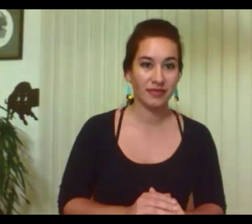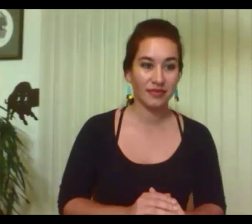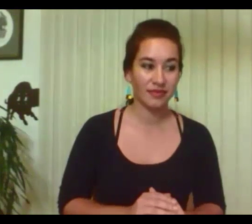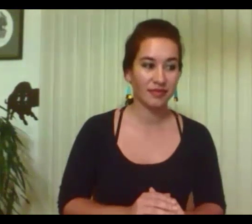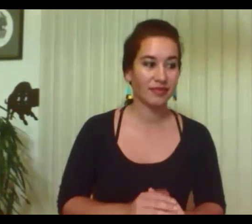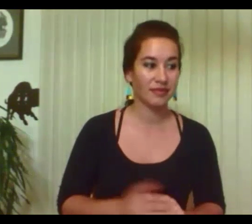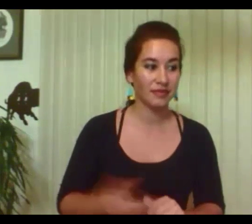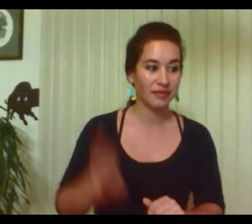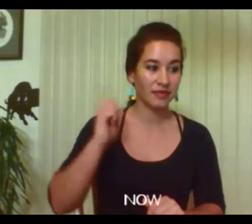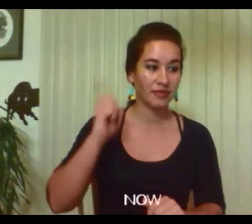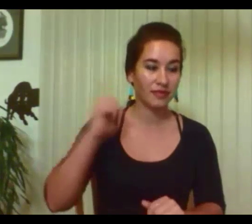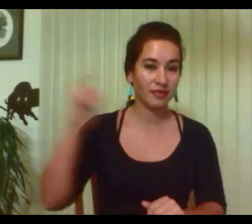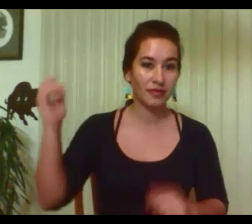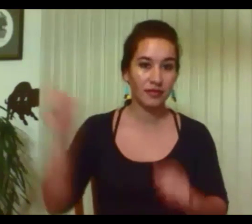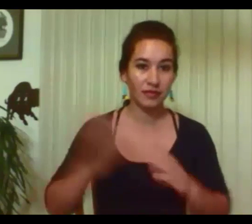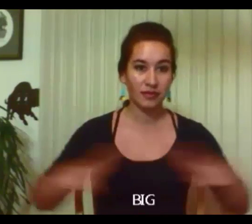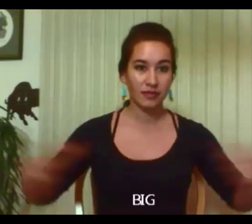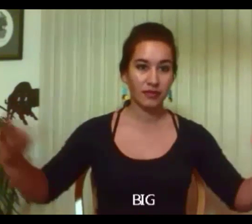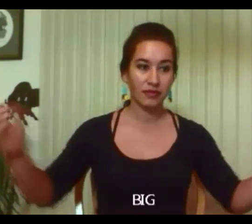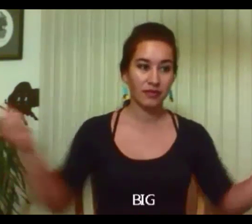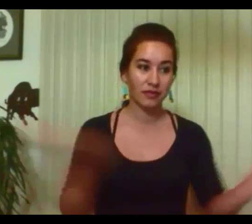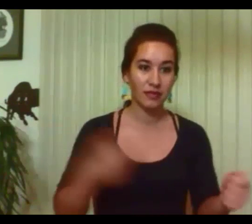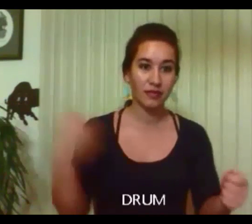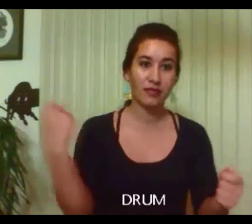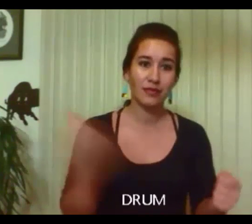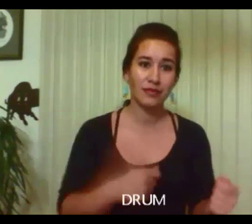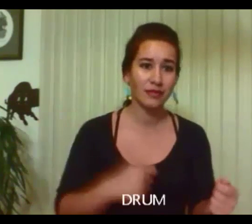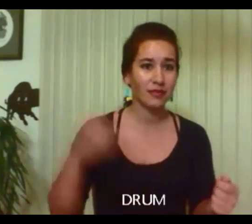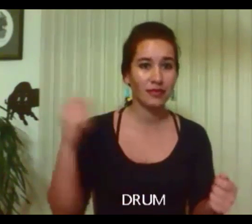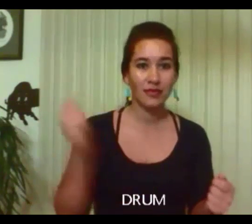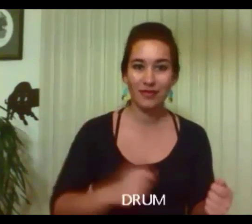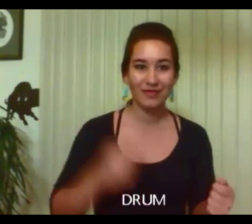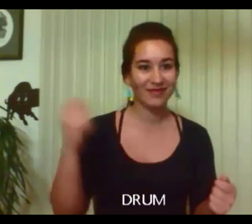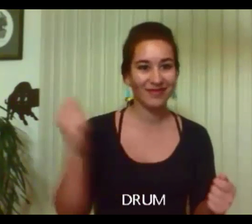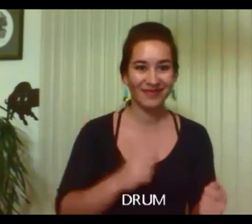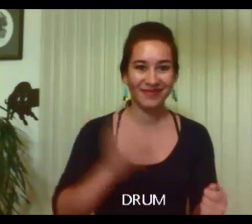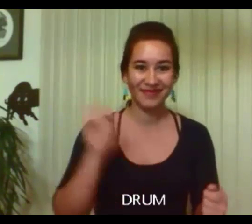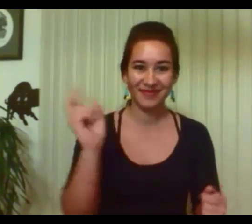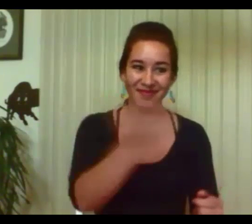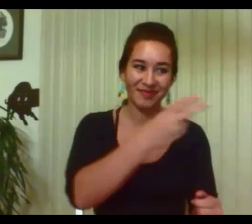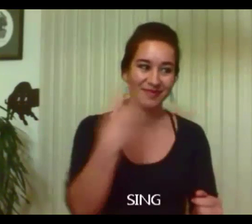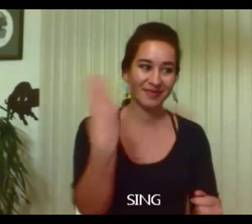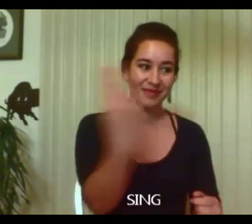And now the massive powwow drums beat a thunderous roll